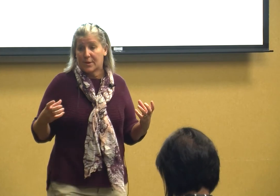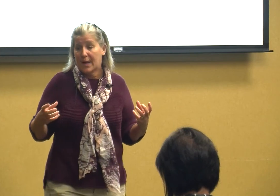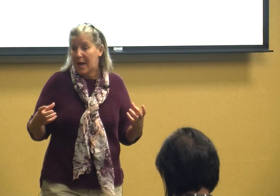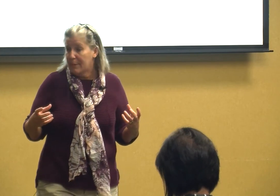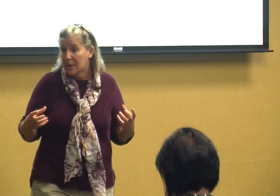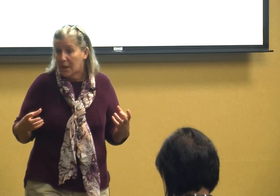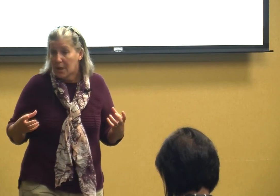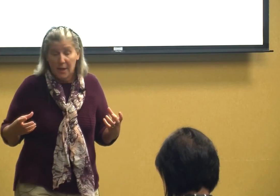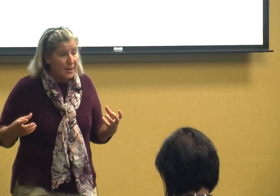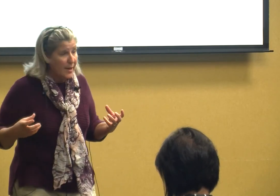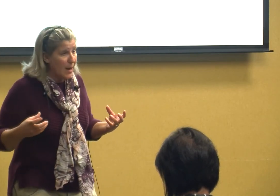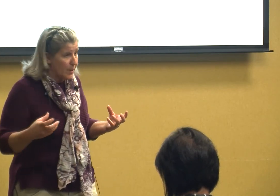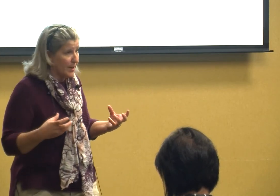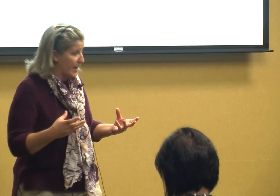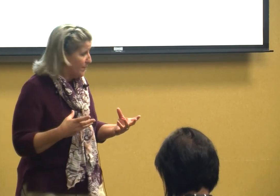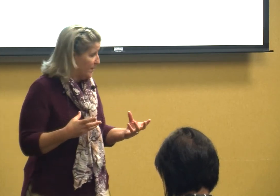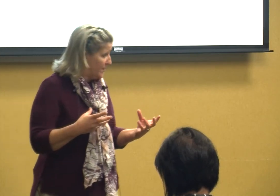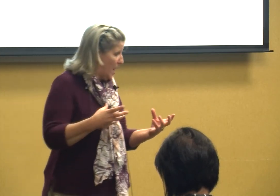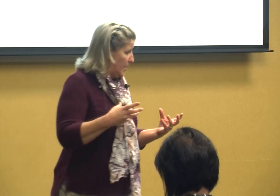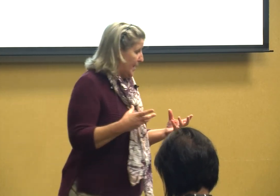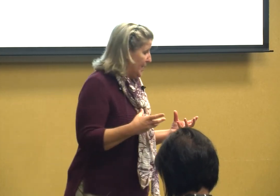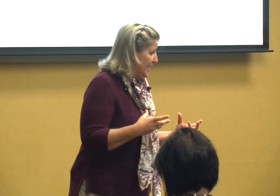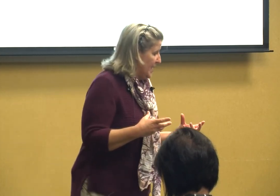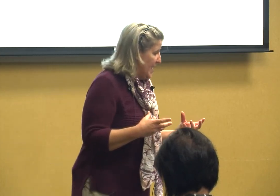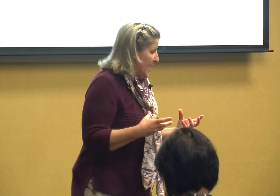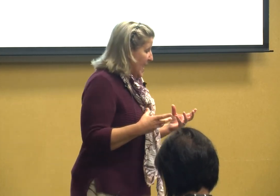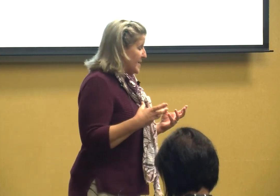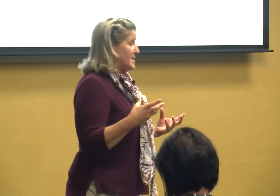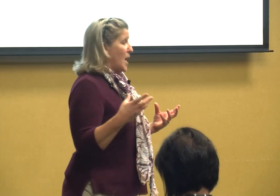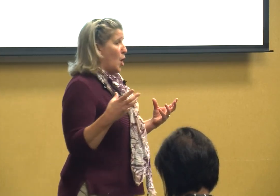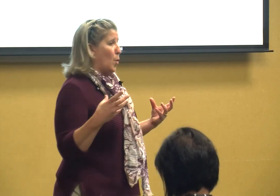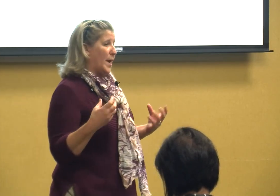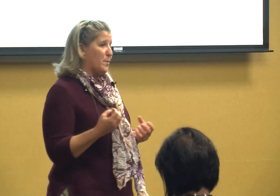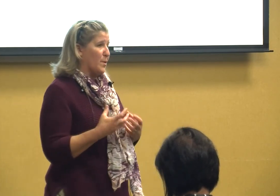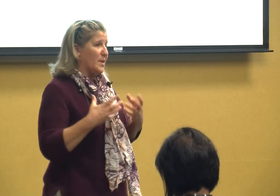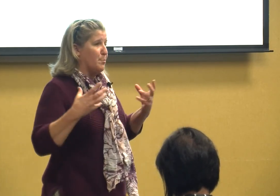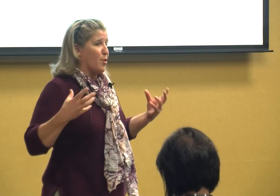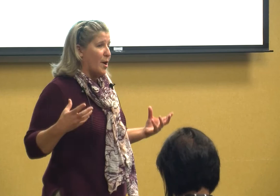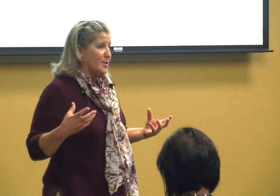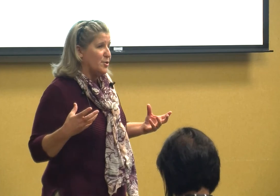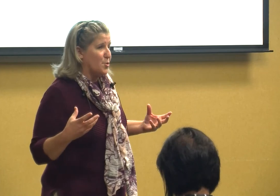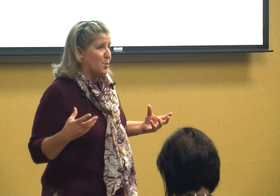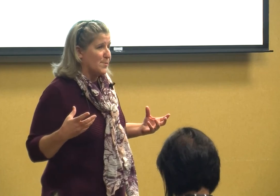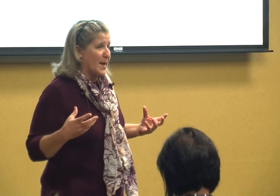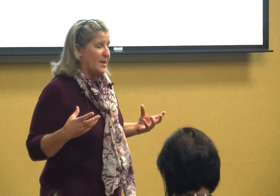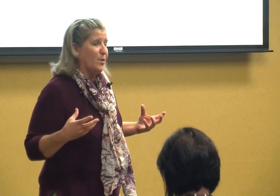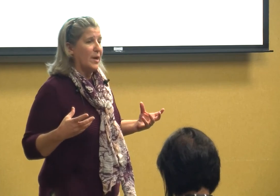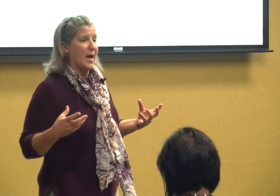going to happen how are we going to get this done and so it really broadens your perspective on how